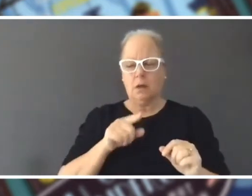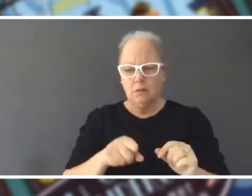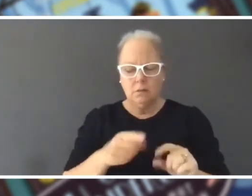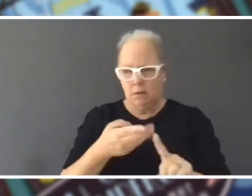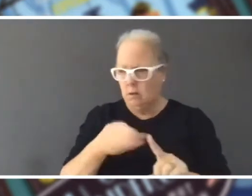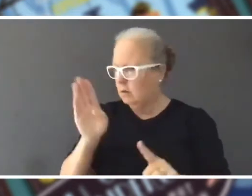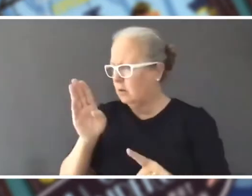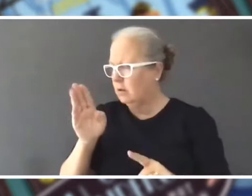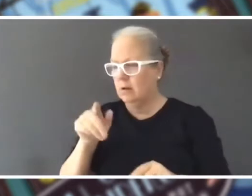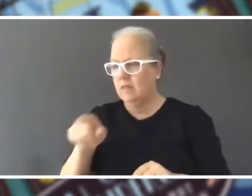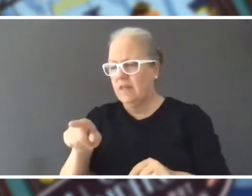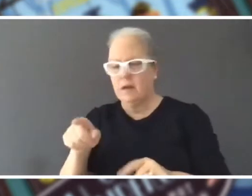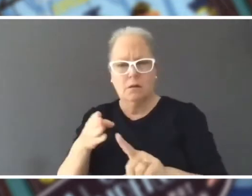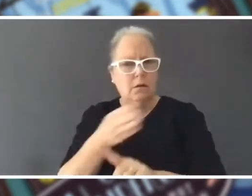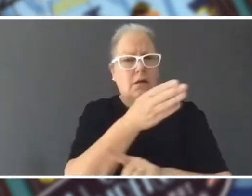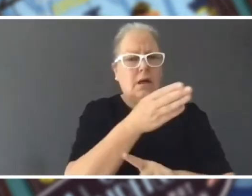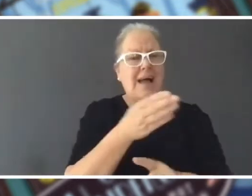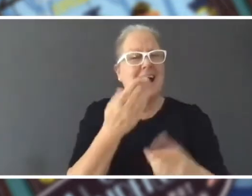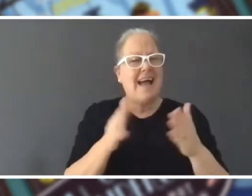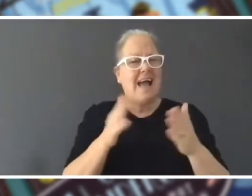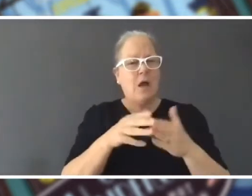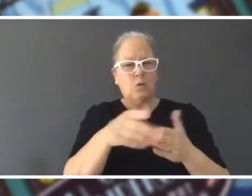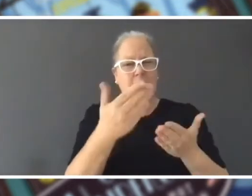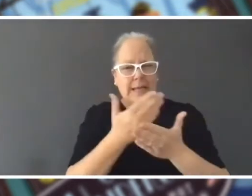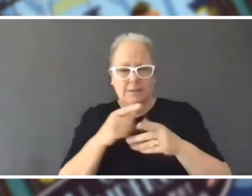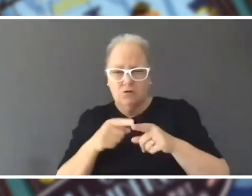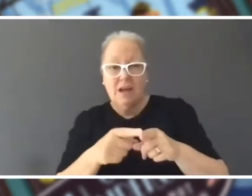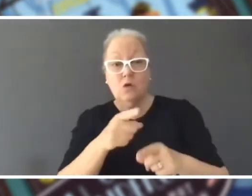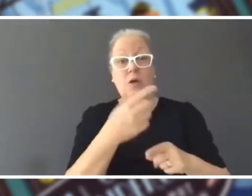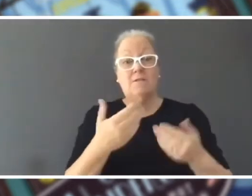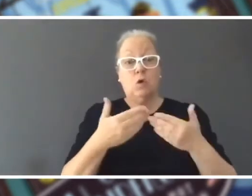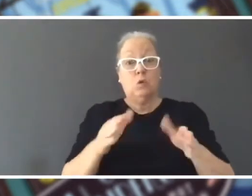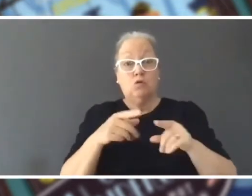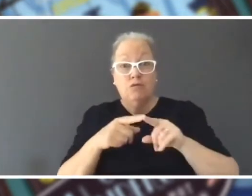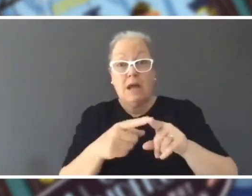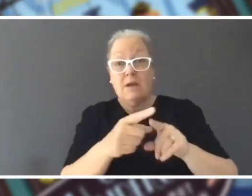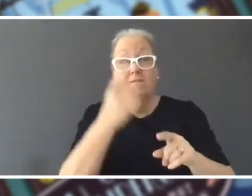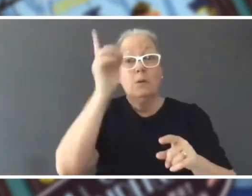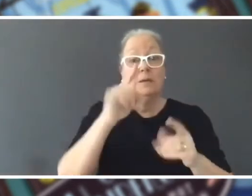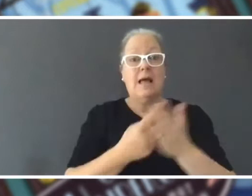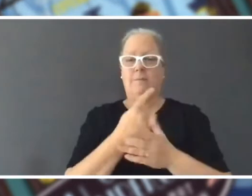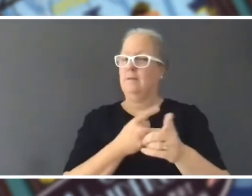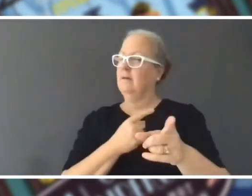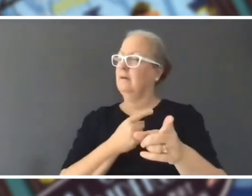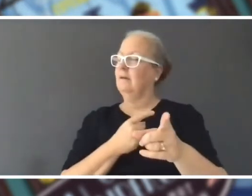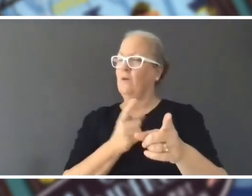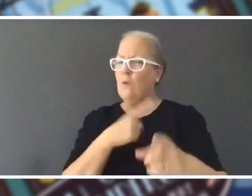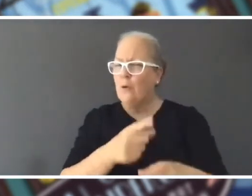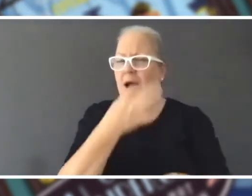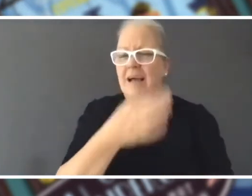that's going on and do you ever lose track and forget what's happening? Mat: How dare you? I do, I do that all the time.